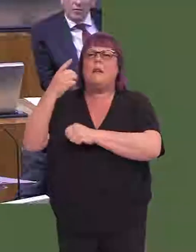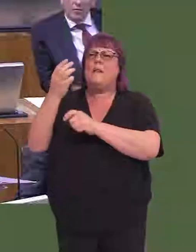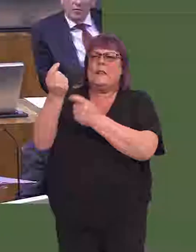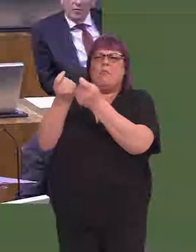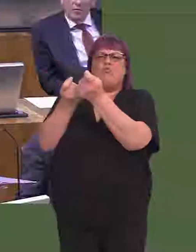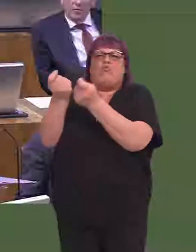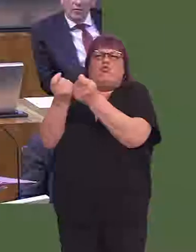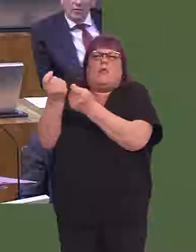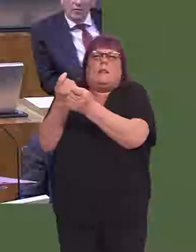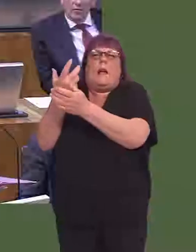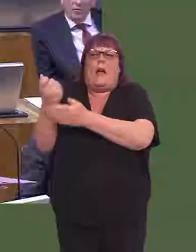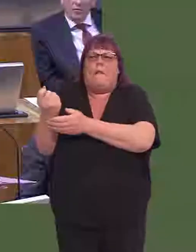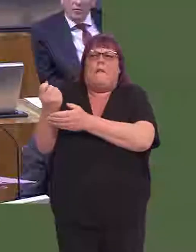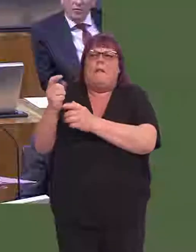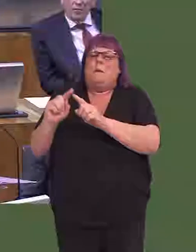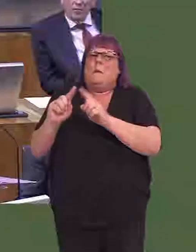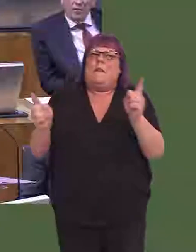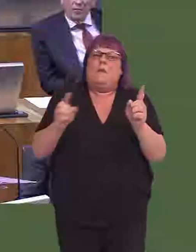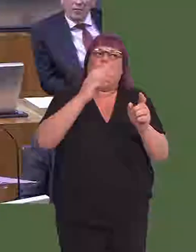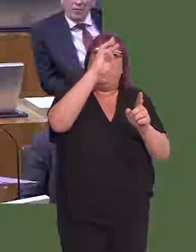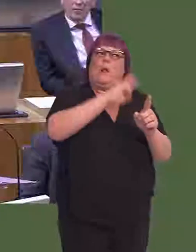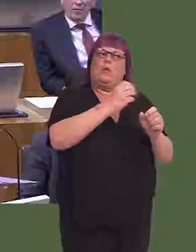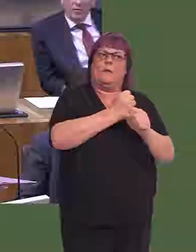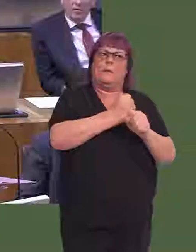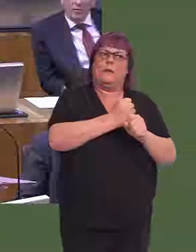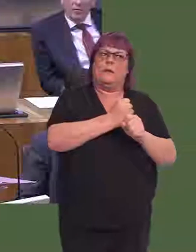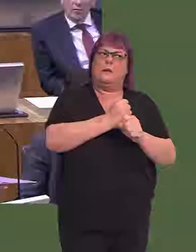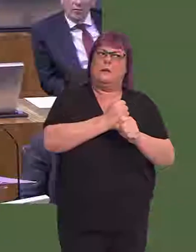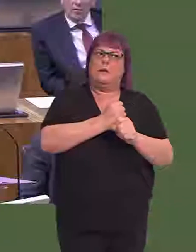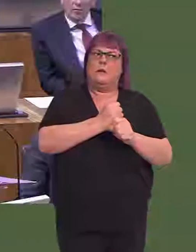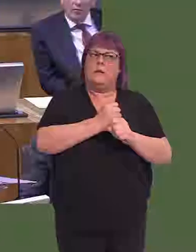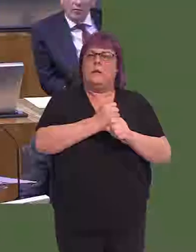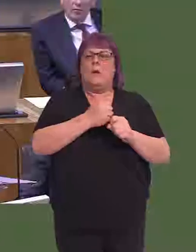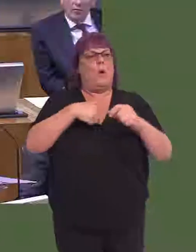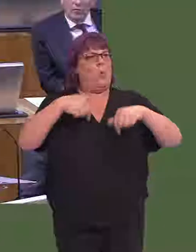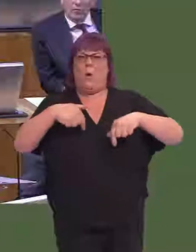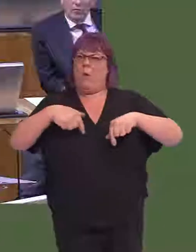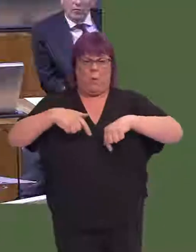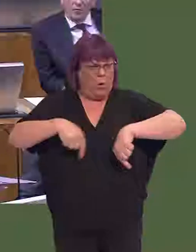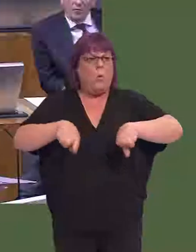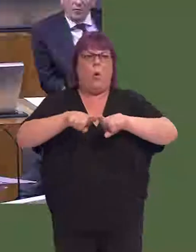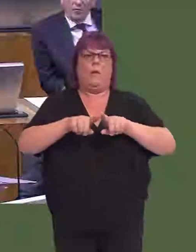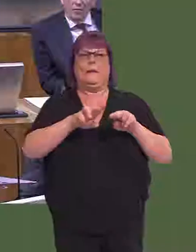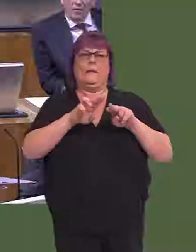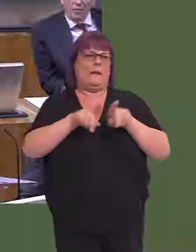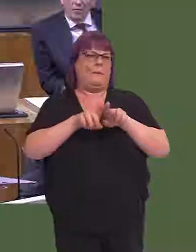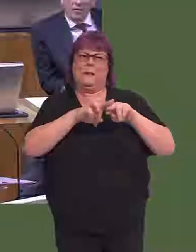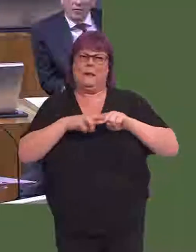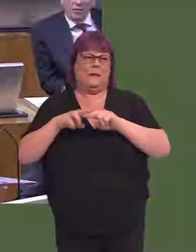that are equivalent to any restraints there would be on Welsh Government. We are in a situation now where we are all in the same situation.